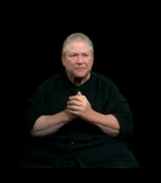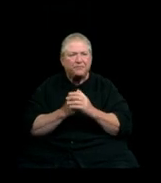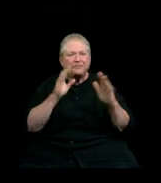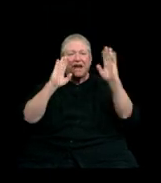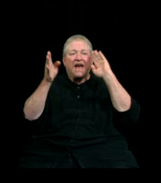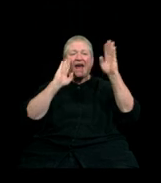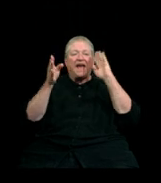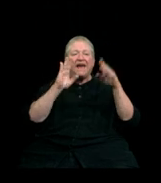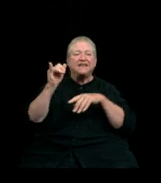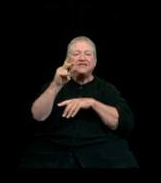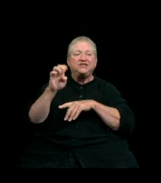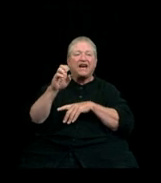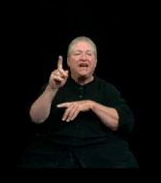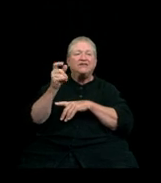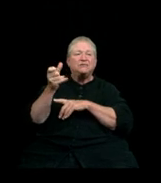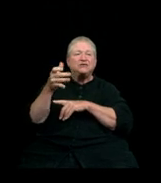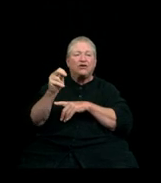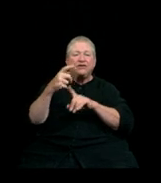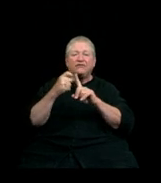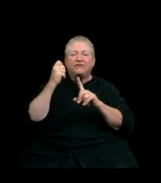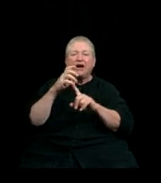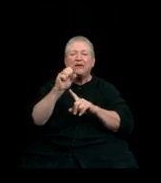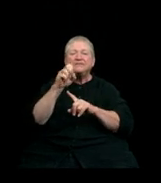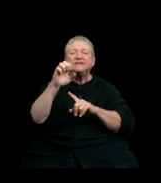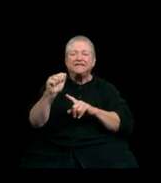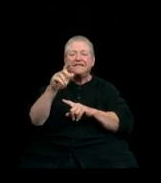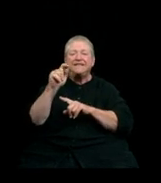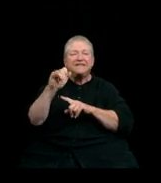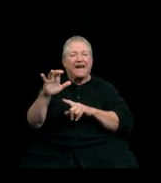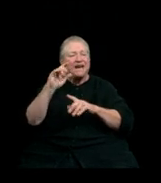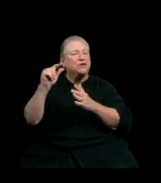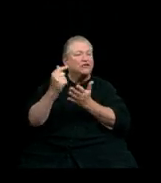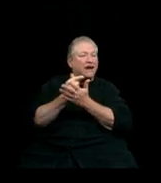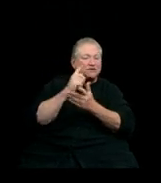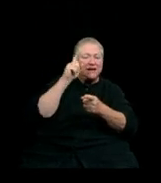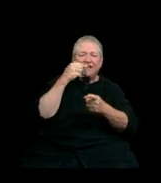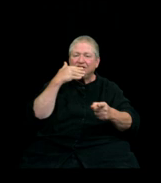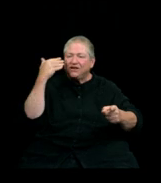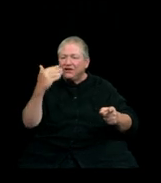Hey guys, it’s Jade tuning in from Seatac and look at us we're graduated. Looking food, feeling better,